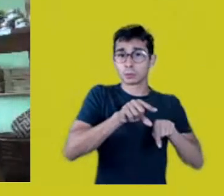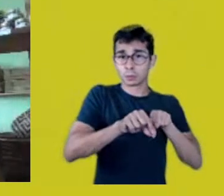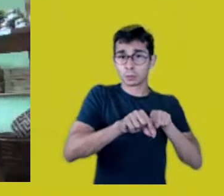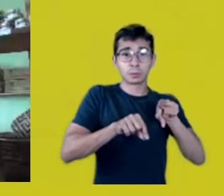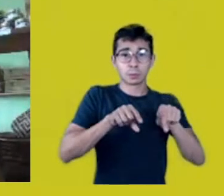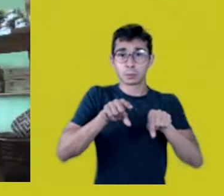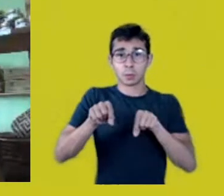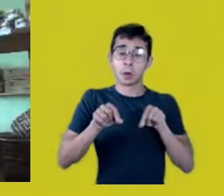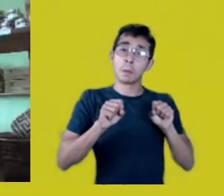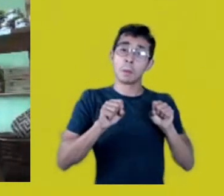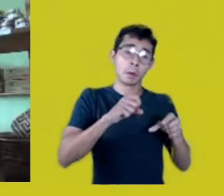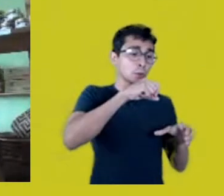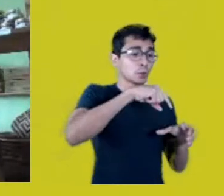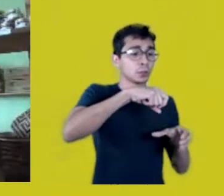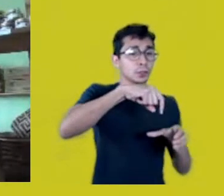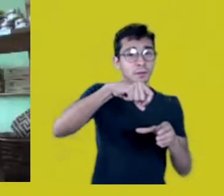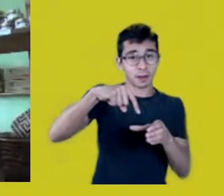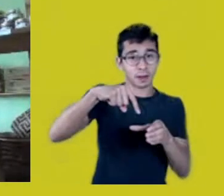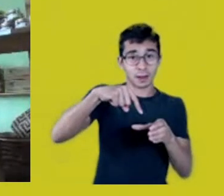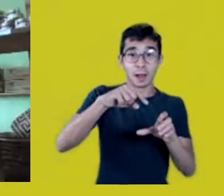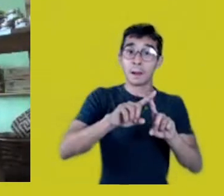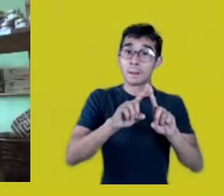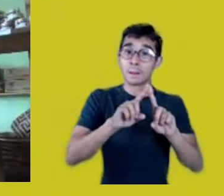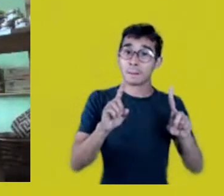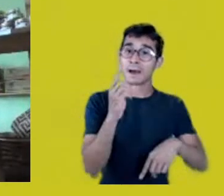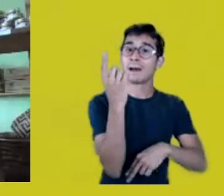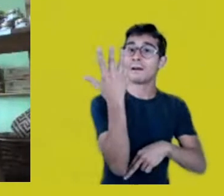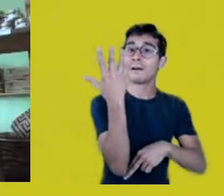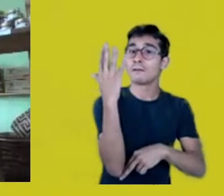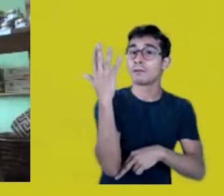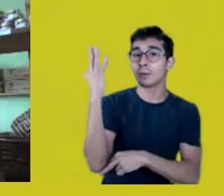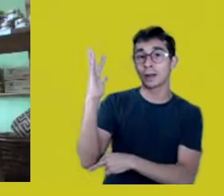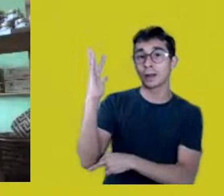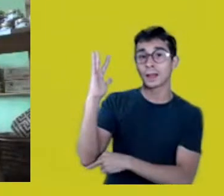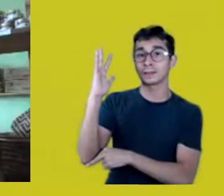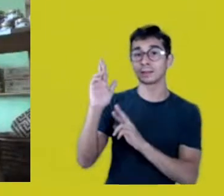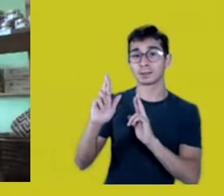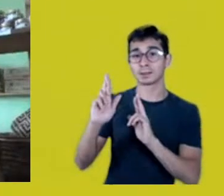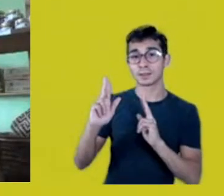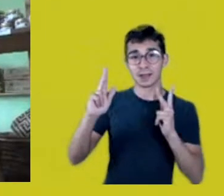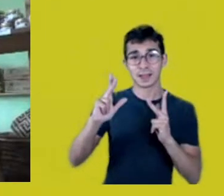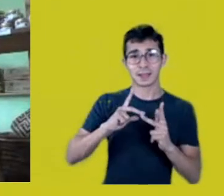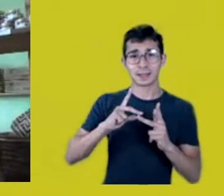Not so with a forest. A forest, its multi-diversity,